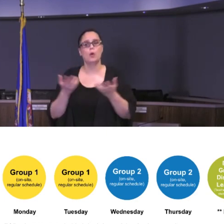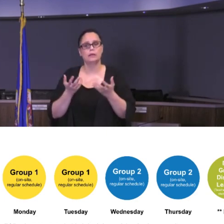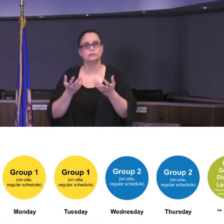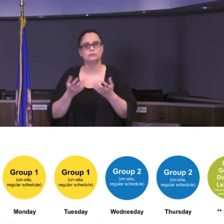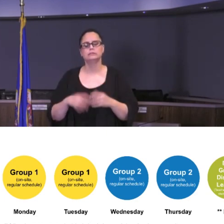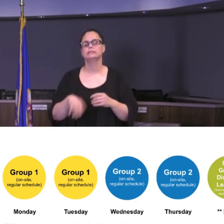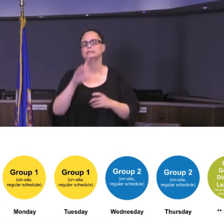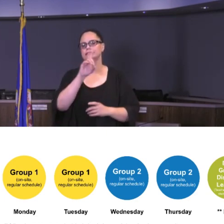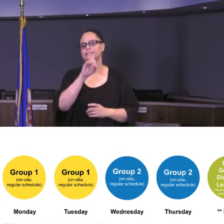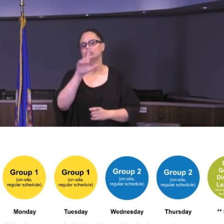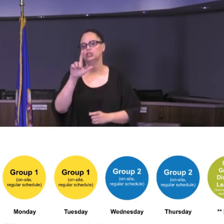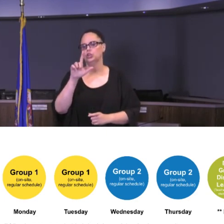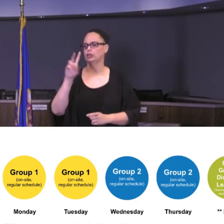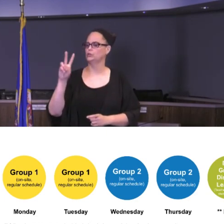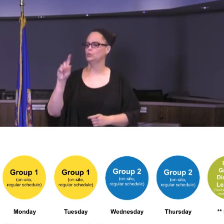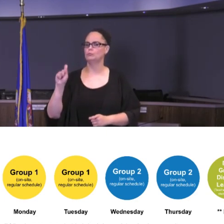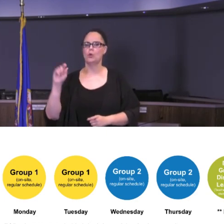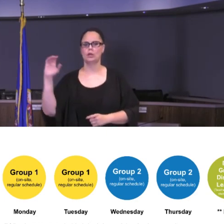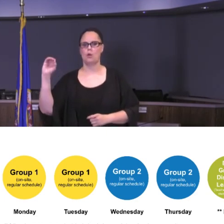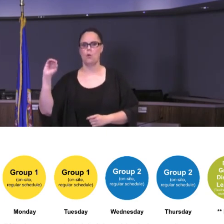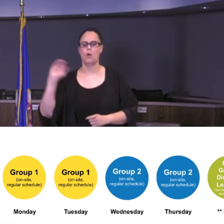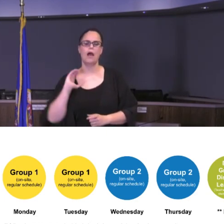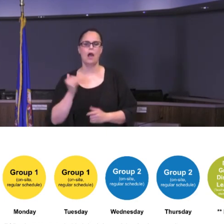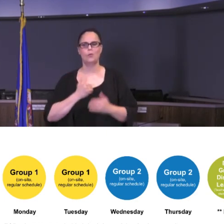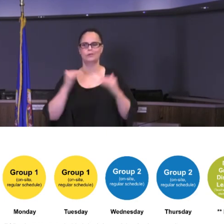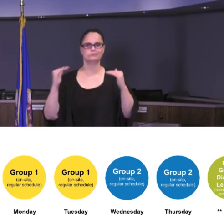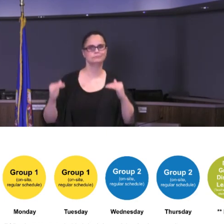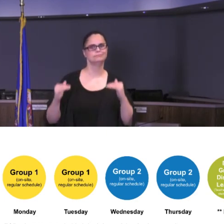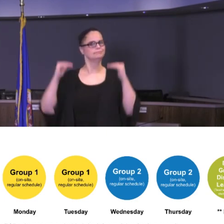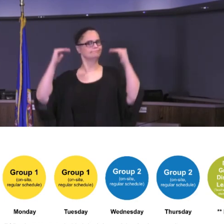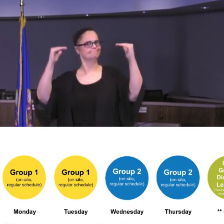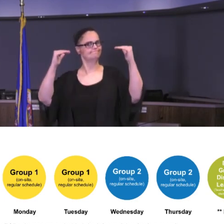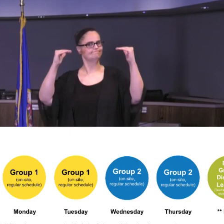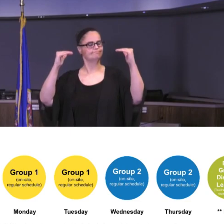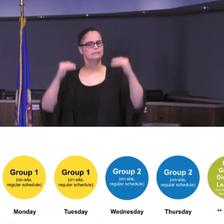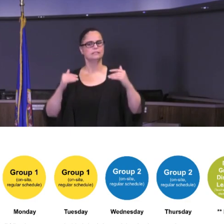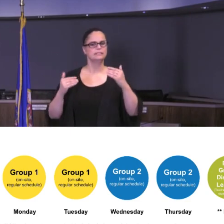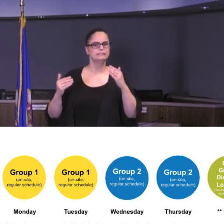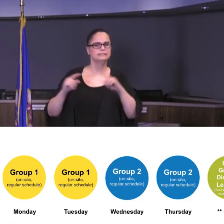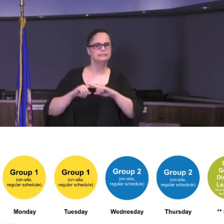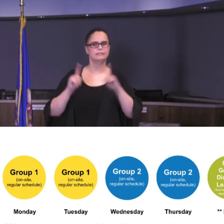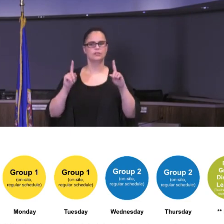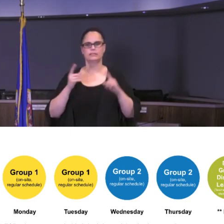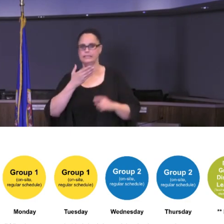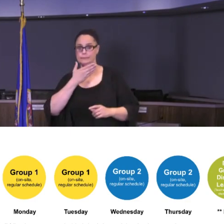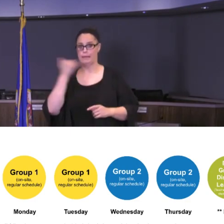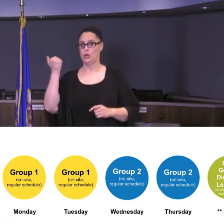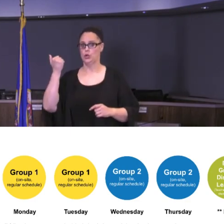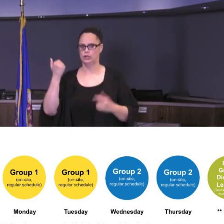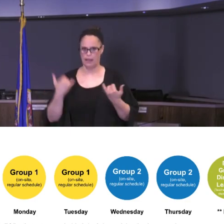It's our next version. It's our upgraded version. It's a different version, it's a better version of distance